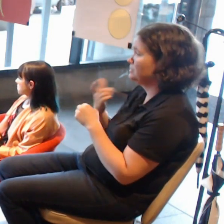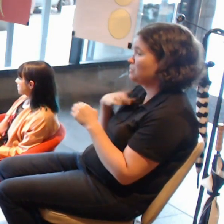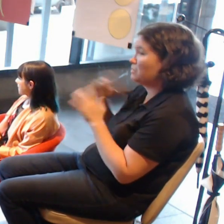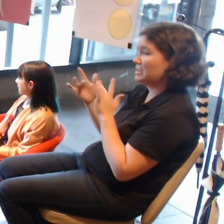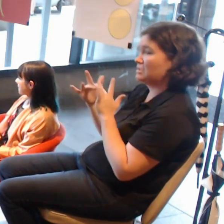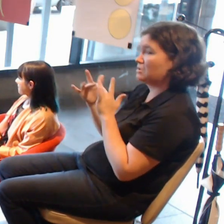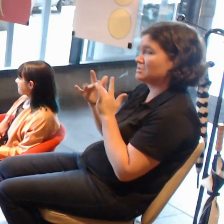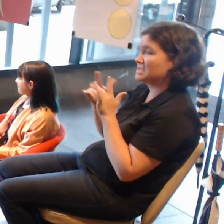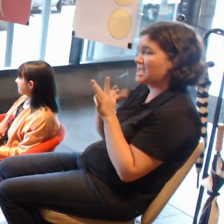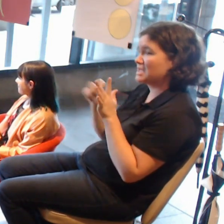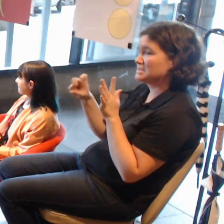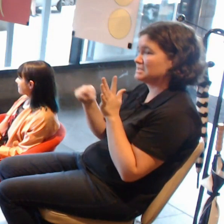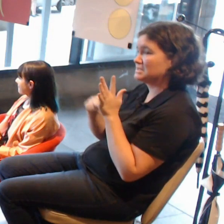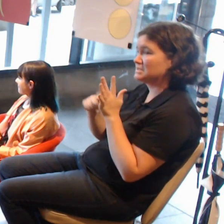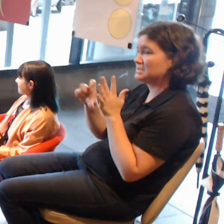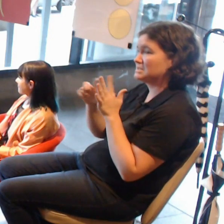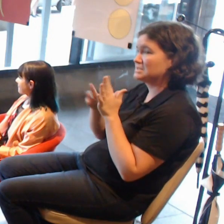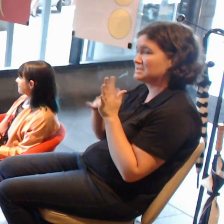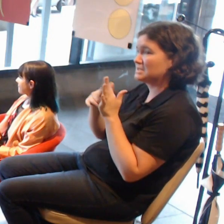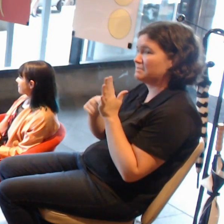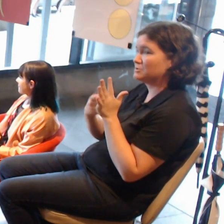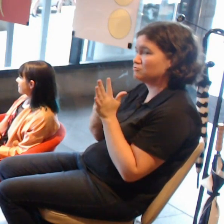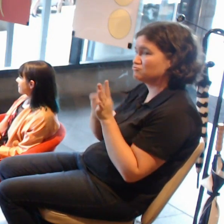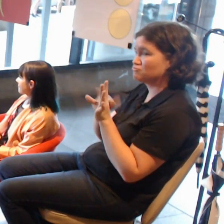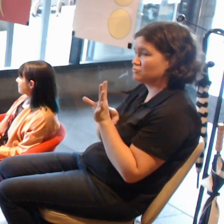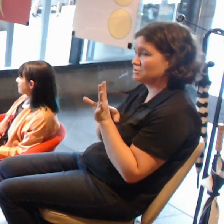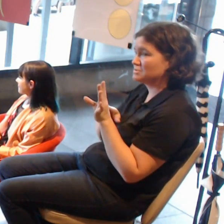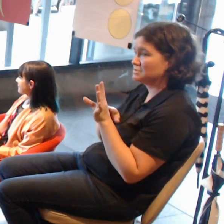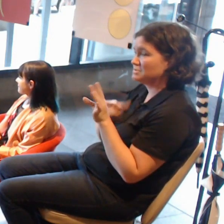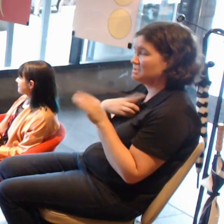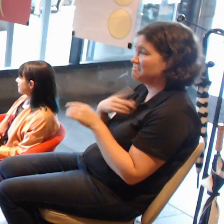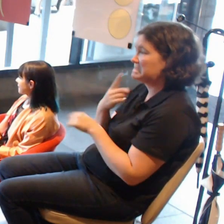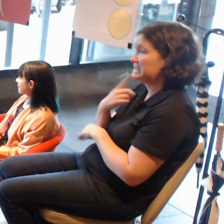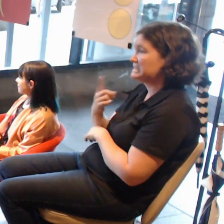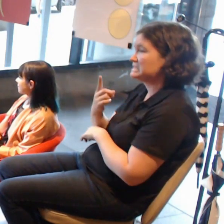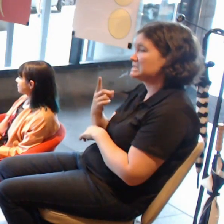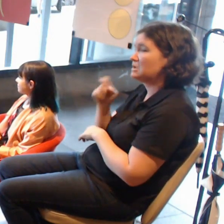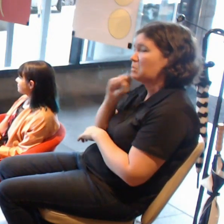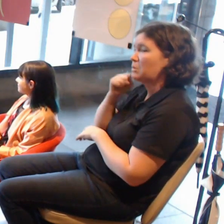and we proposed to create a virtual memorial program for them,